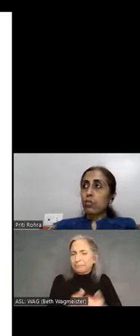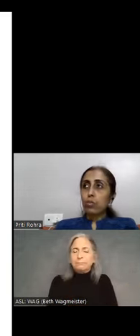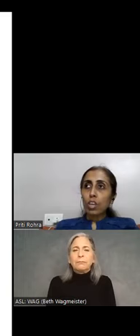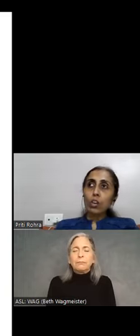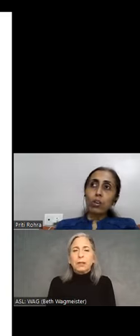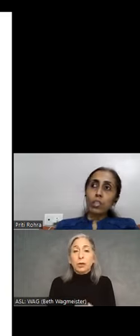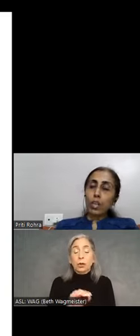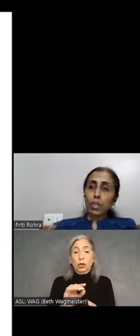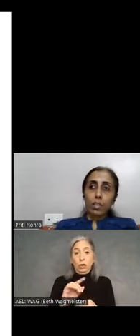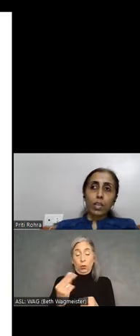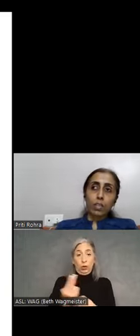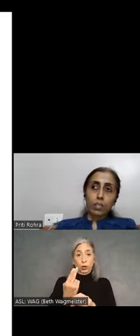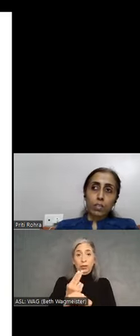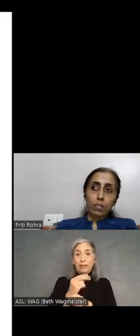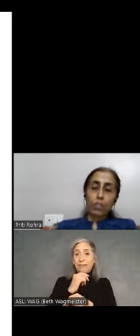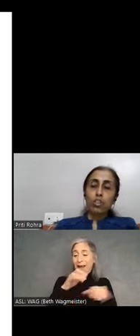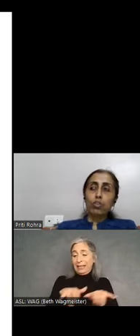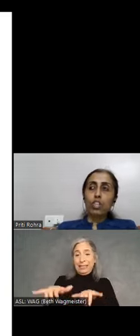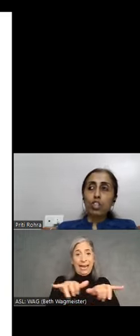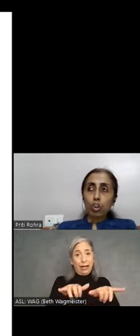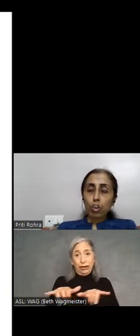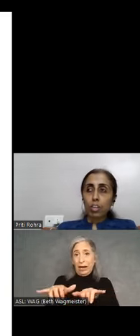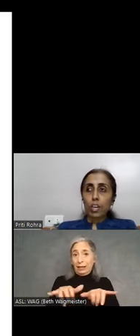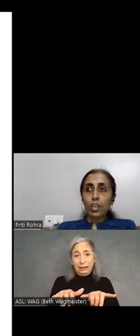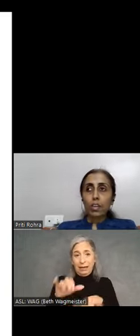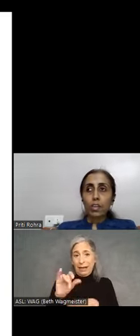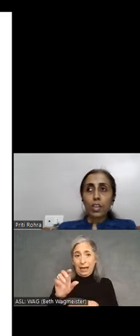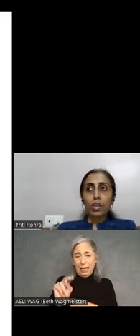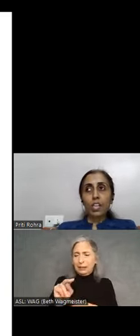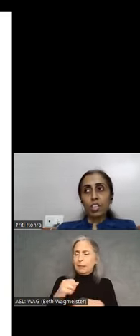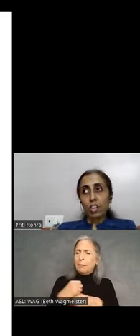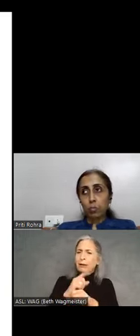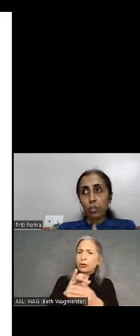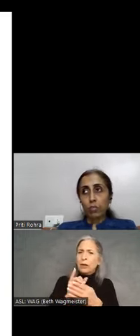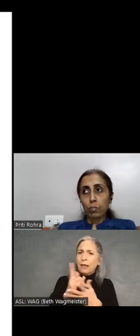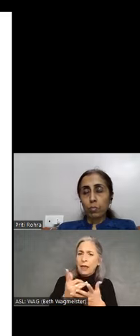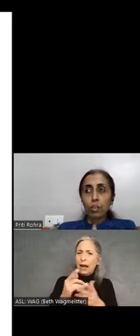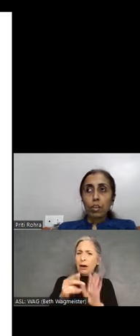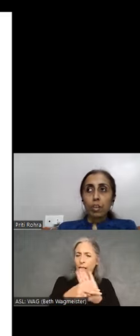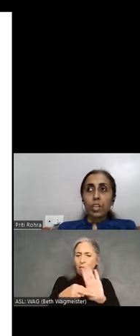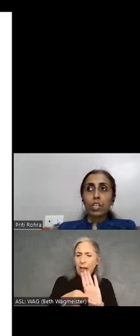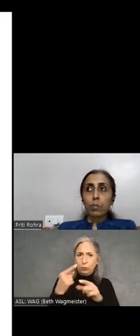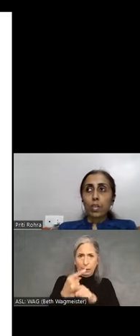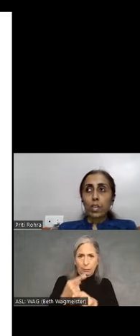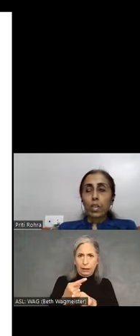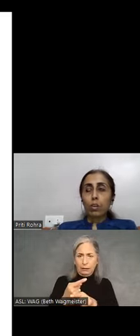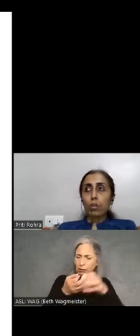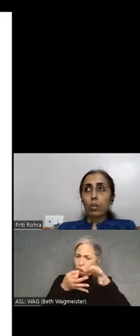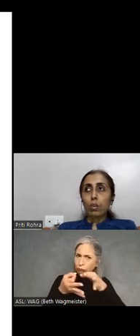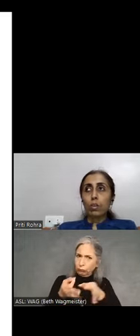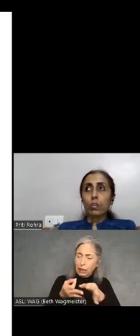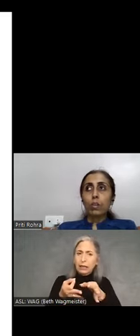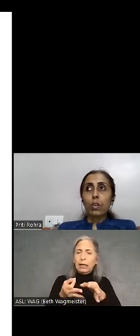using non standard icons we should ensure that there are text labels explaining or, you know,